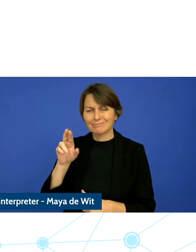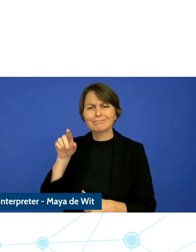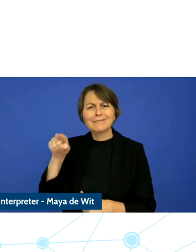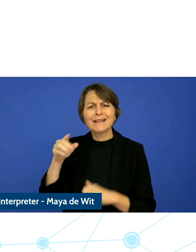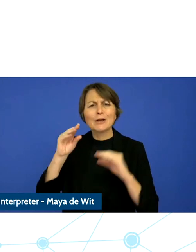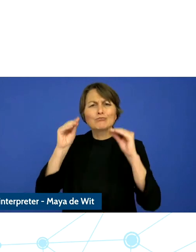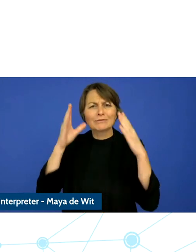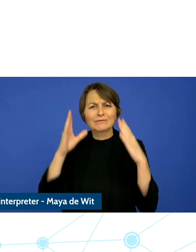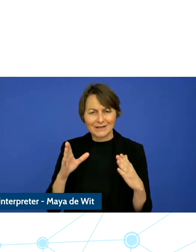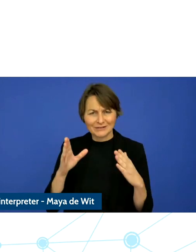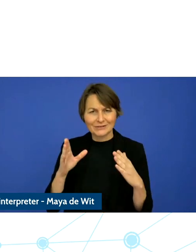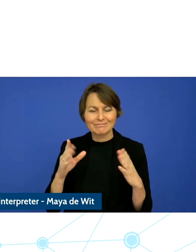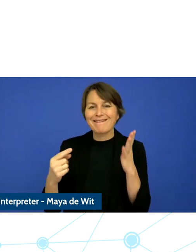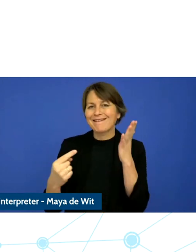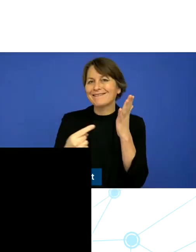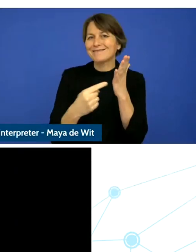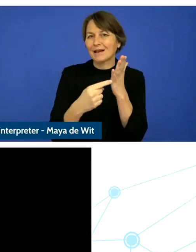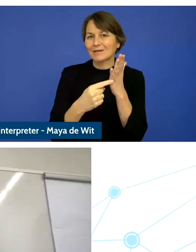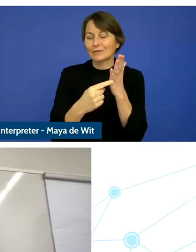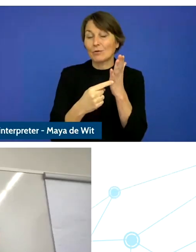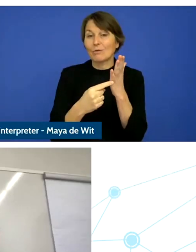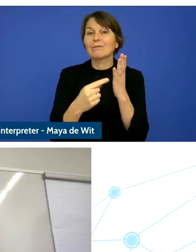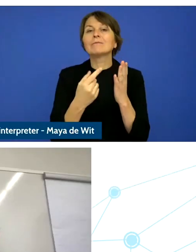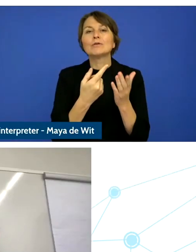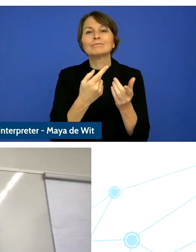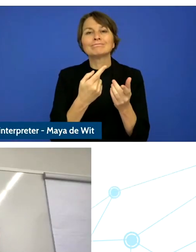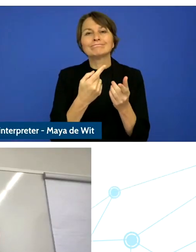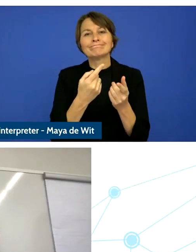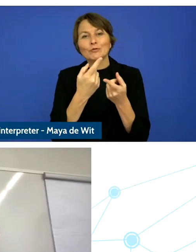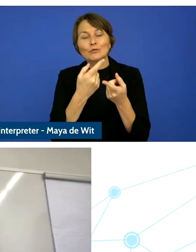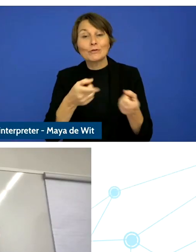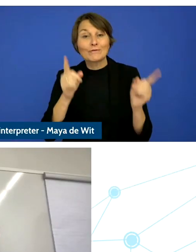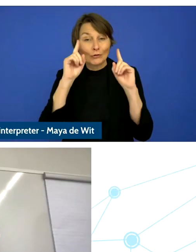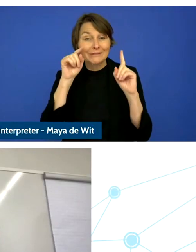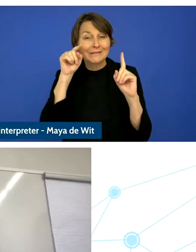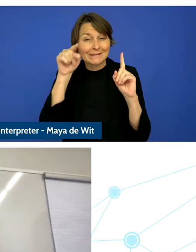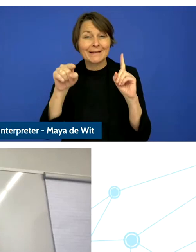university of Munich and many of you will know him from the previous role at